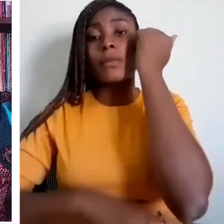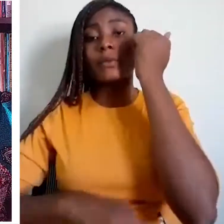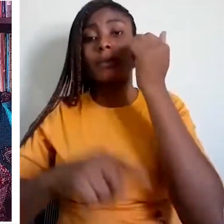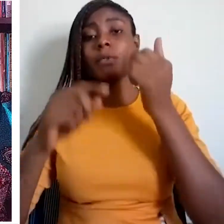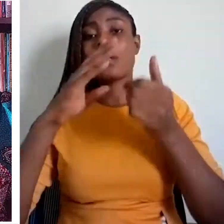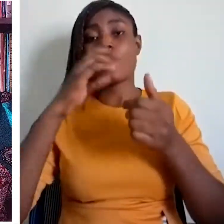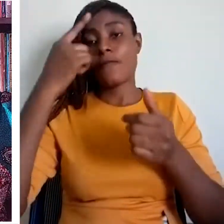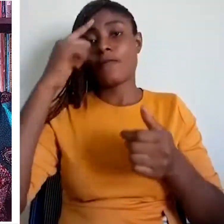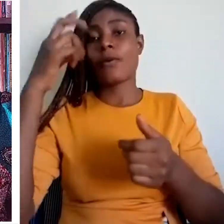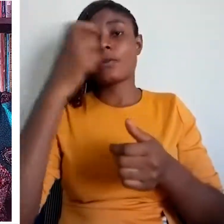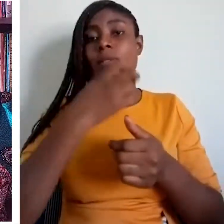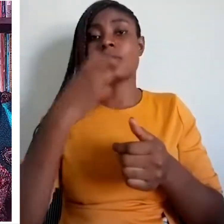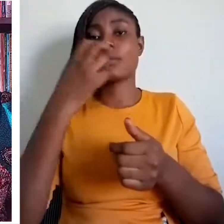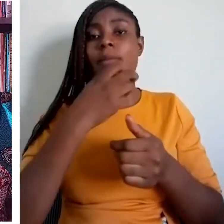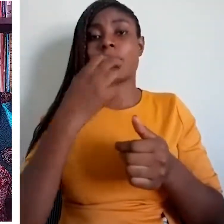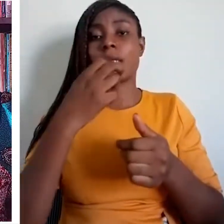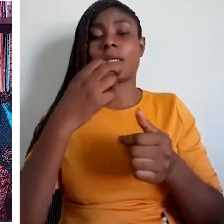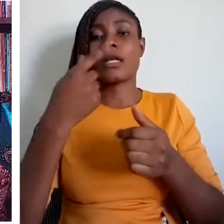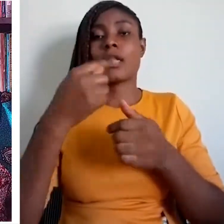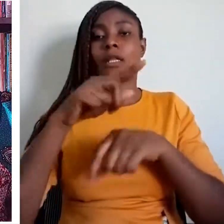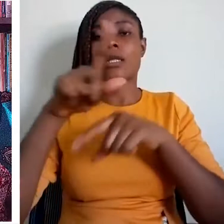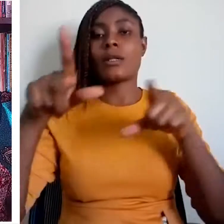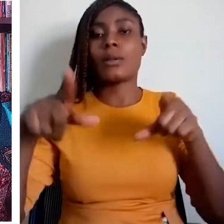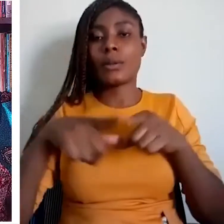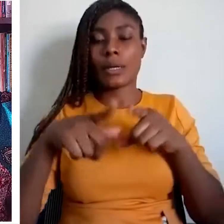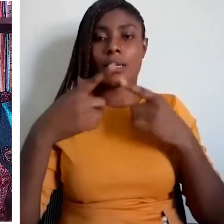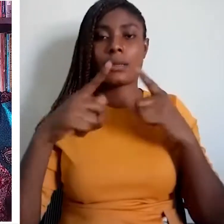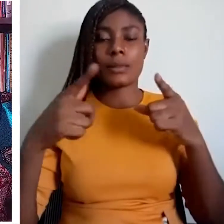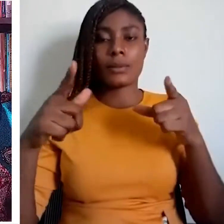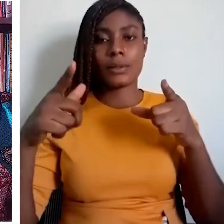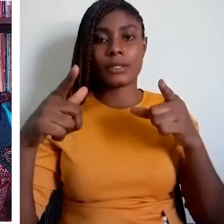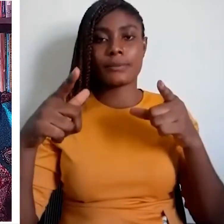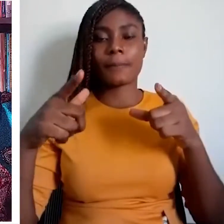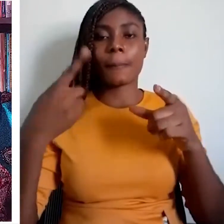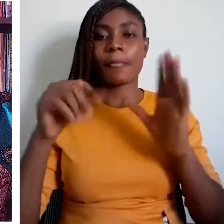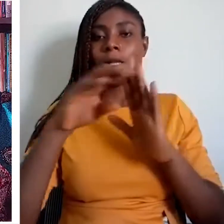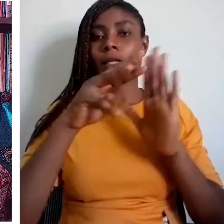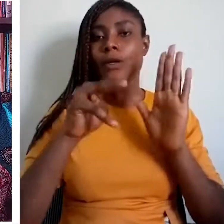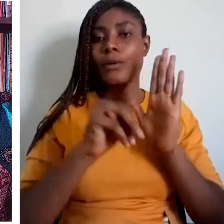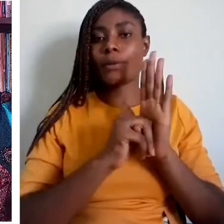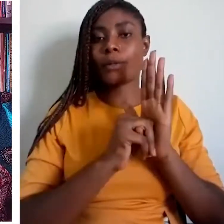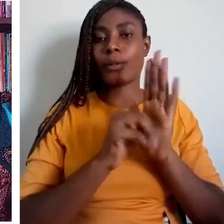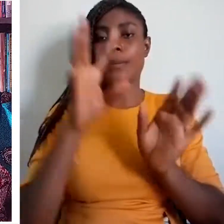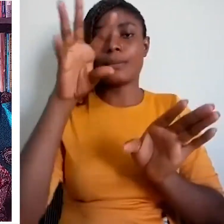requirements in the sector the medium of instruction in the primary school is a language of the